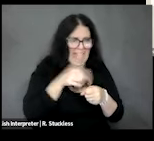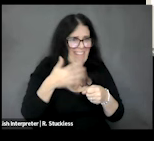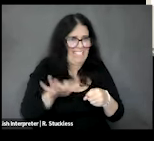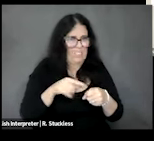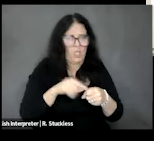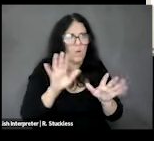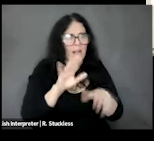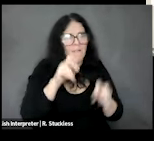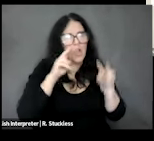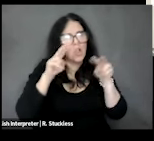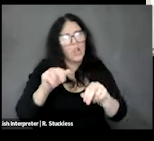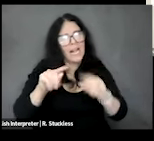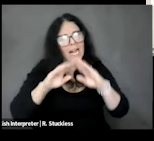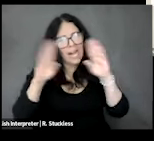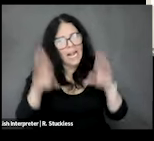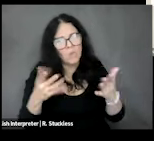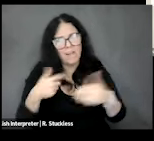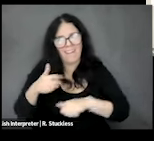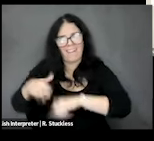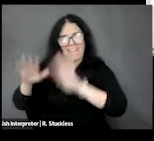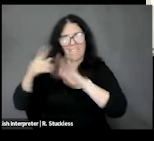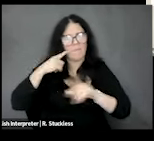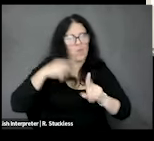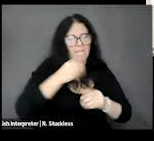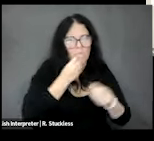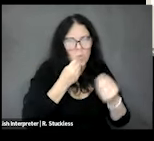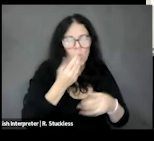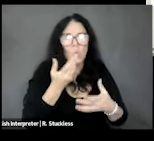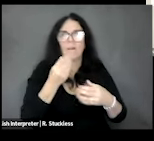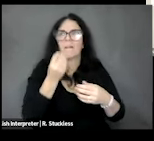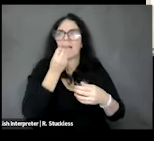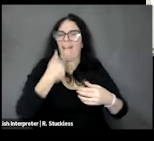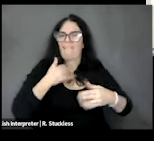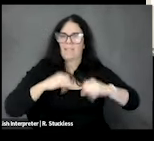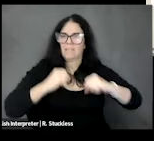household or an individual to be food and nutrition secure. And, it's an important